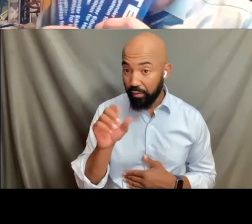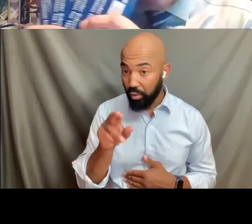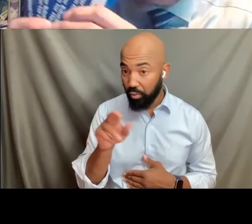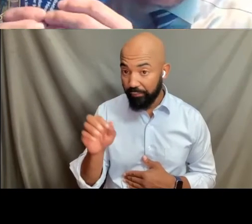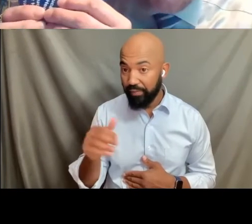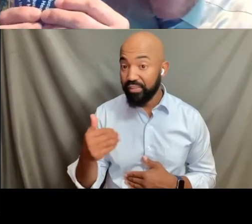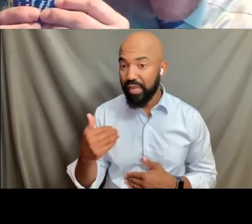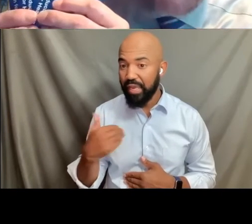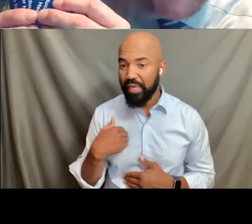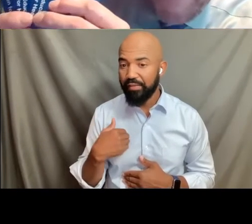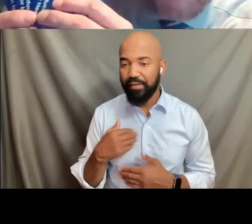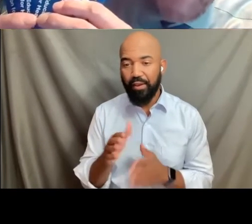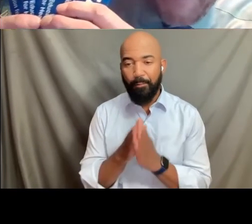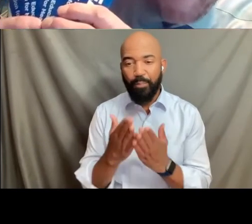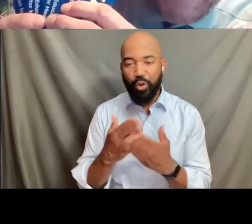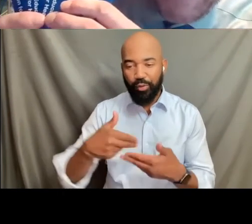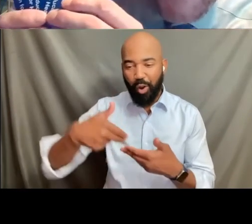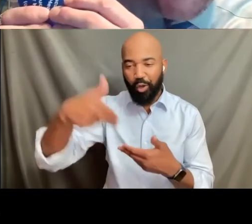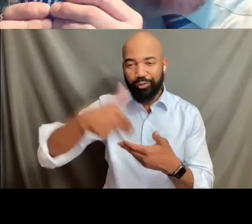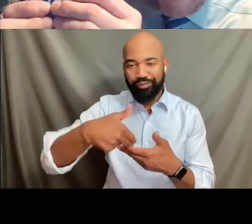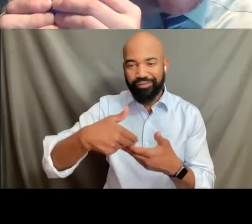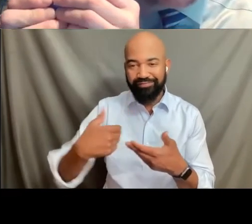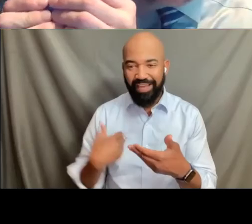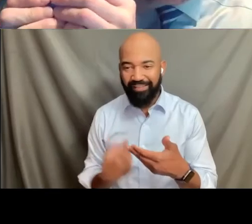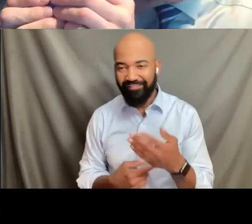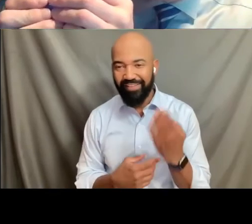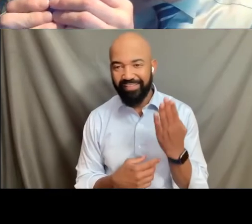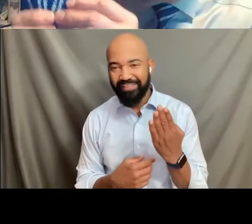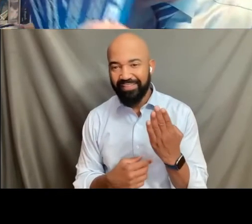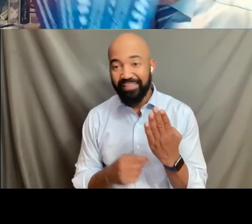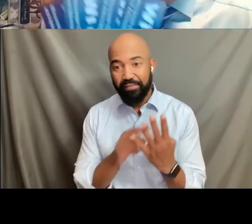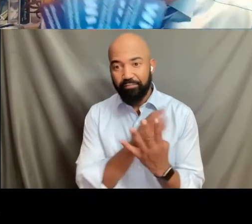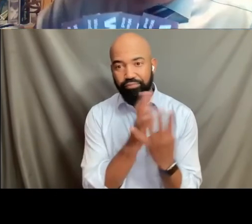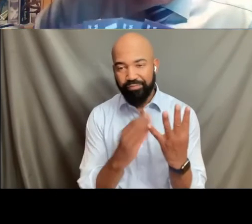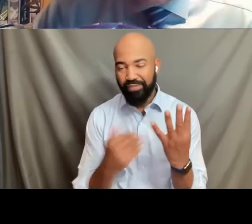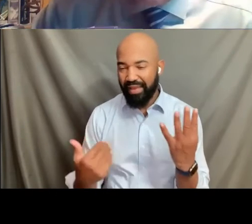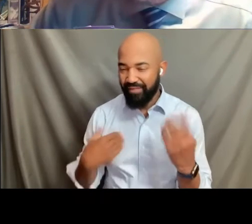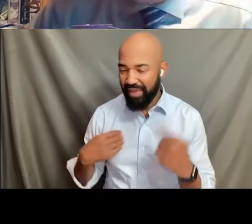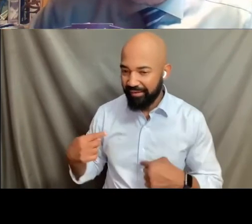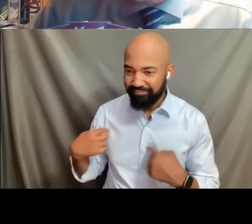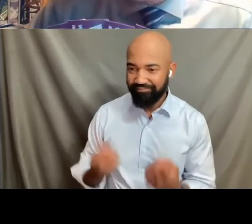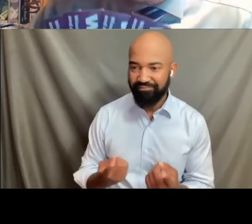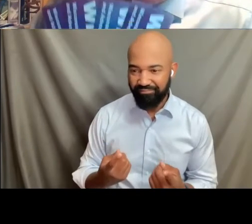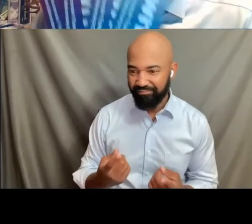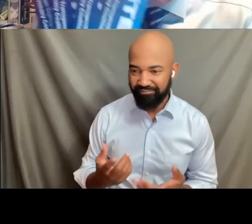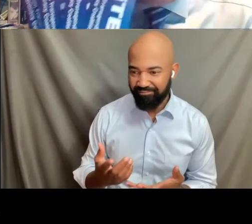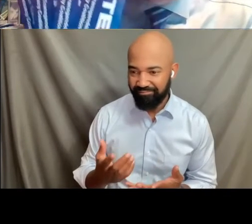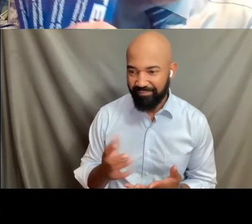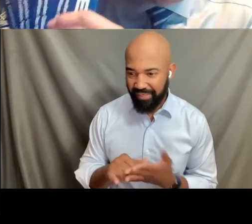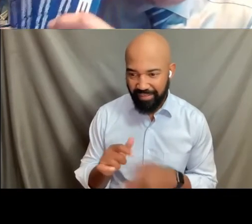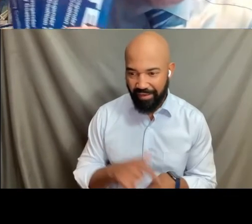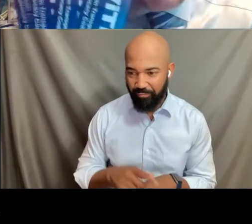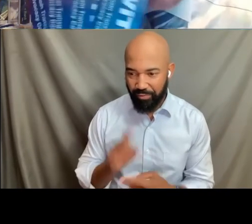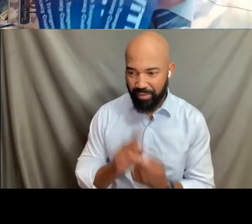And so in my file ever since that time, if you reach out to me,